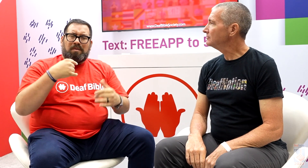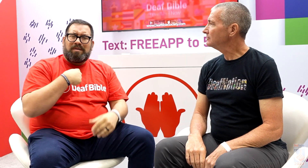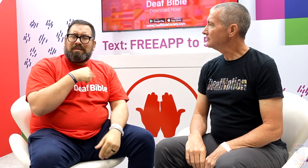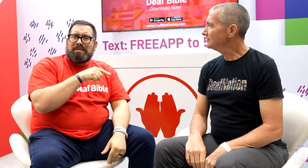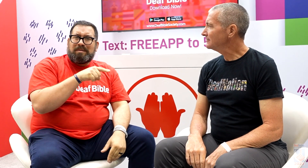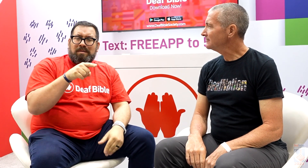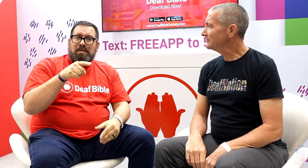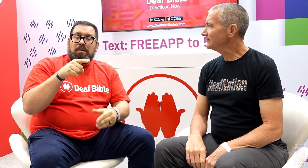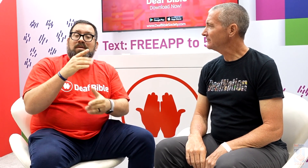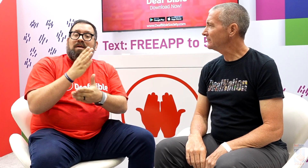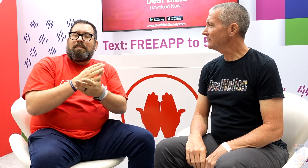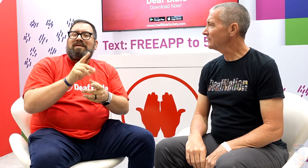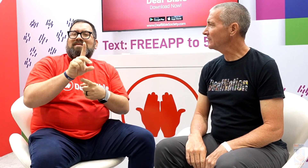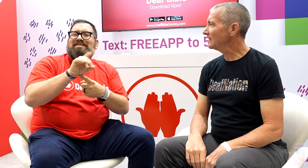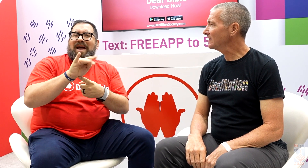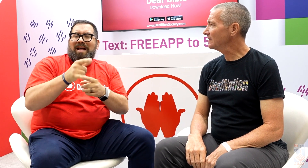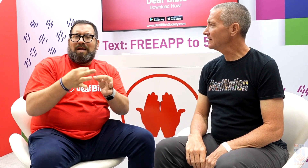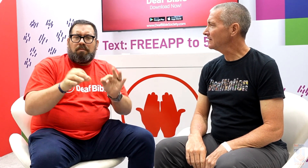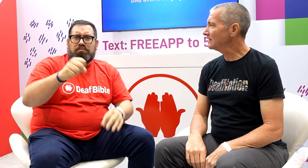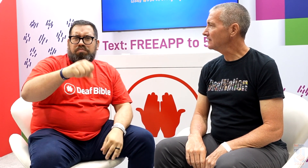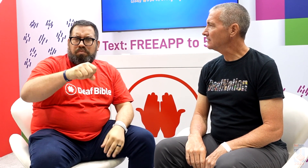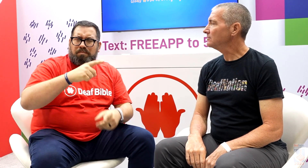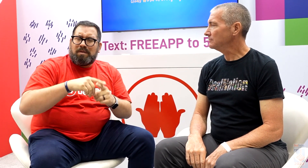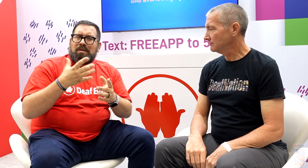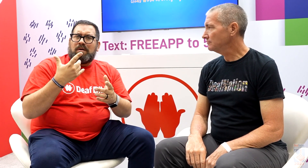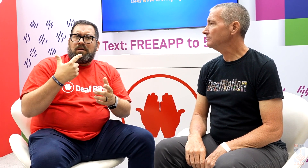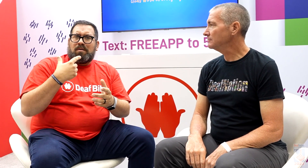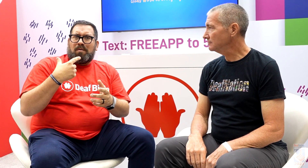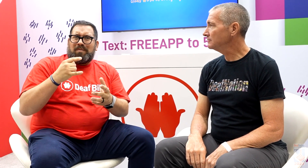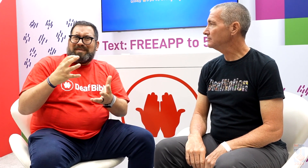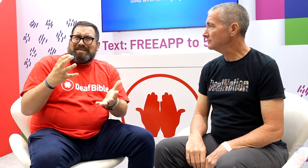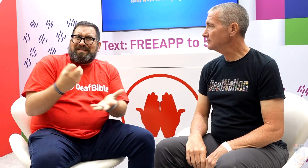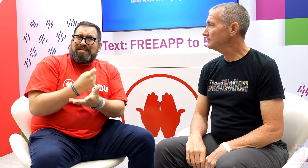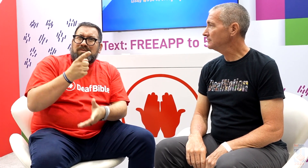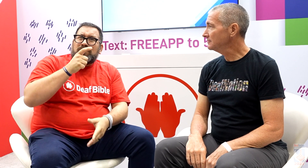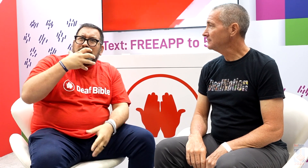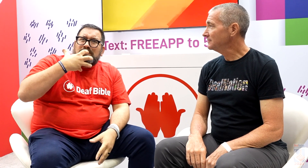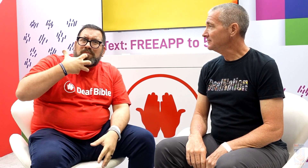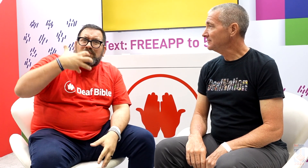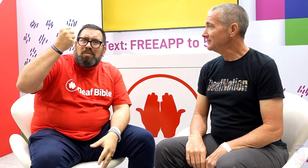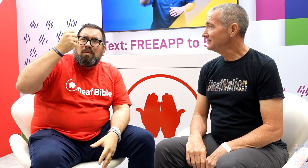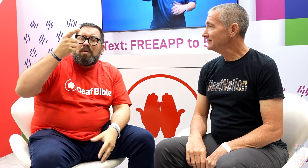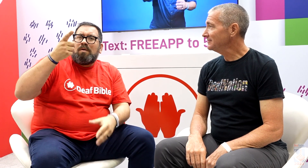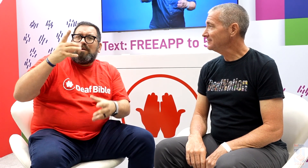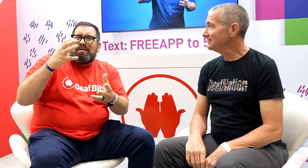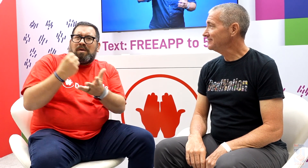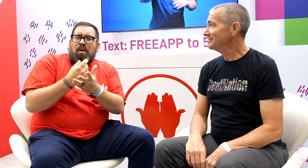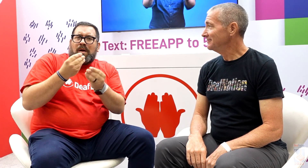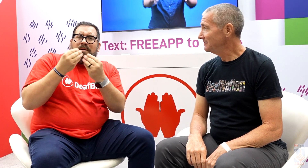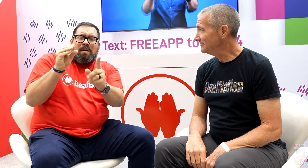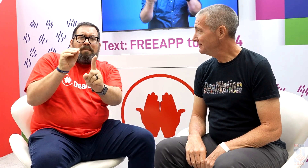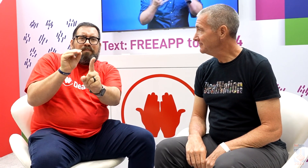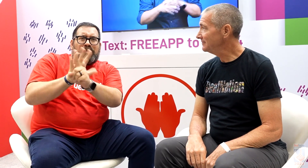Some of those are dying languages but we want to take the opportunity to expose those to